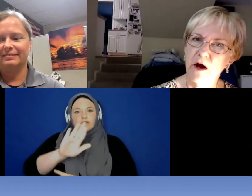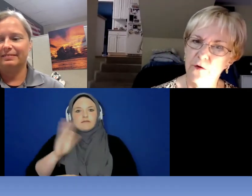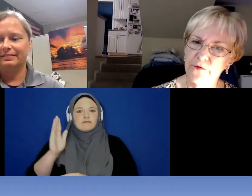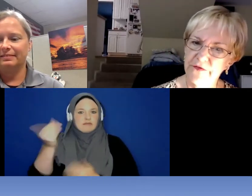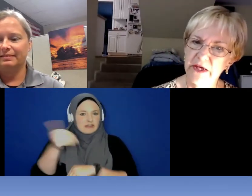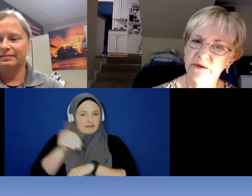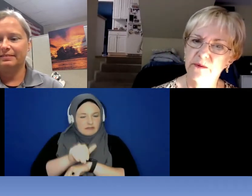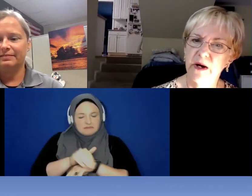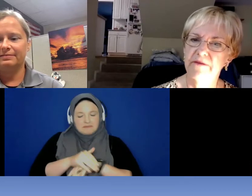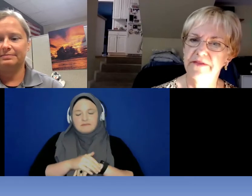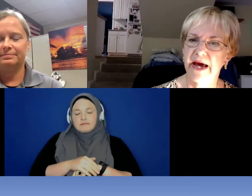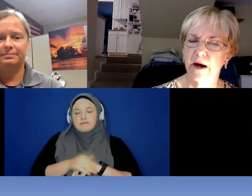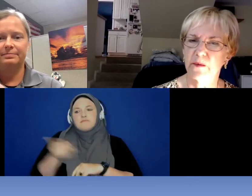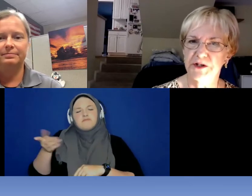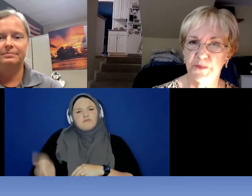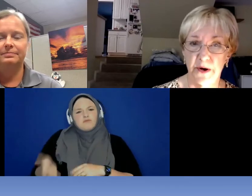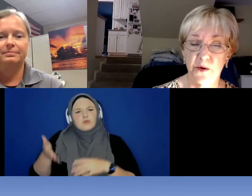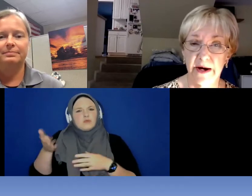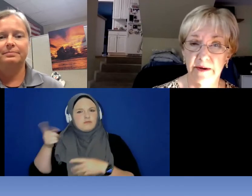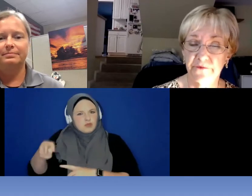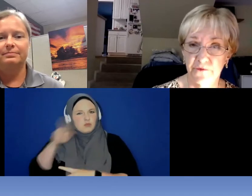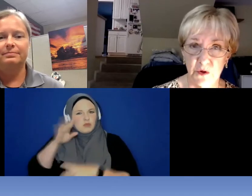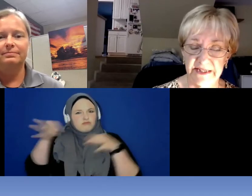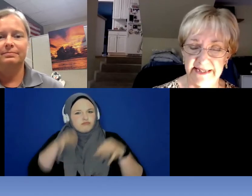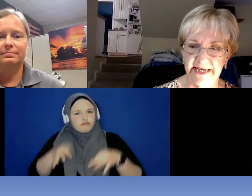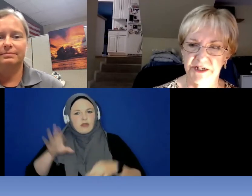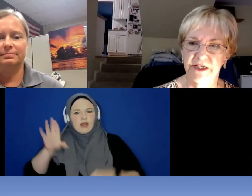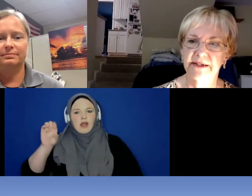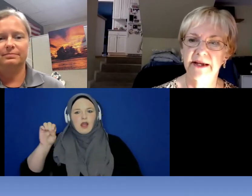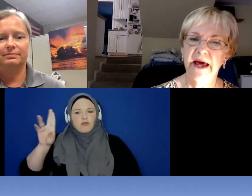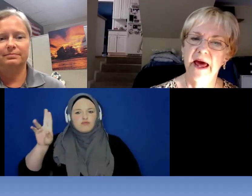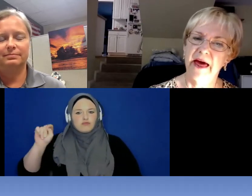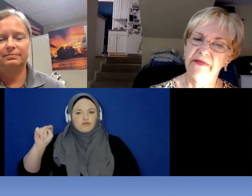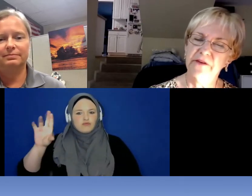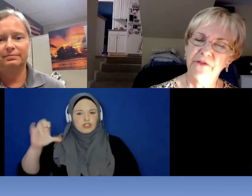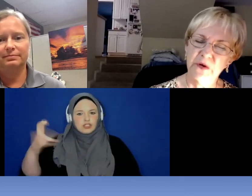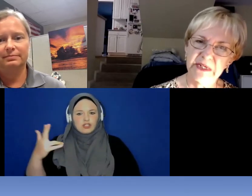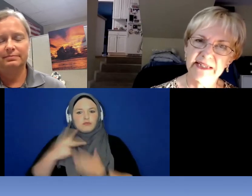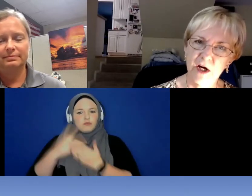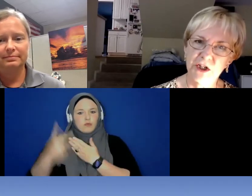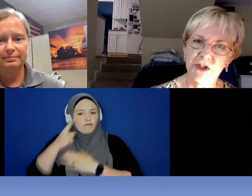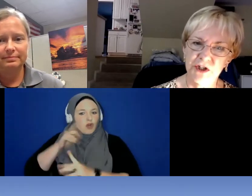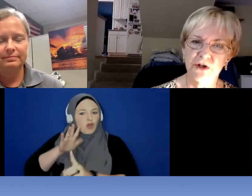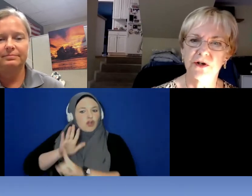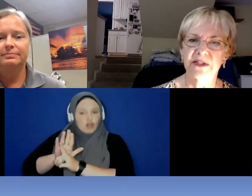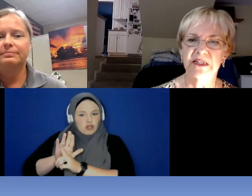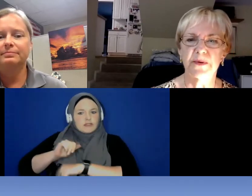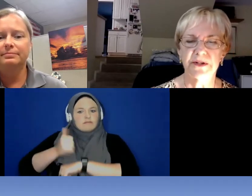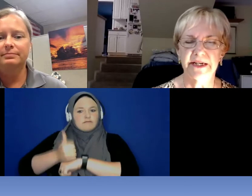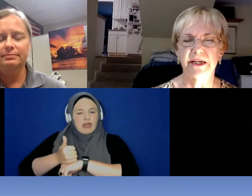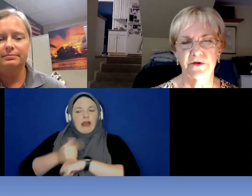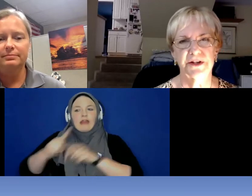overview of the outreach program for her station , and then focus on concerns particularly to